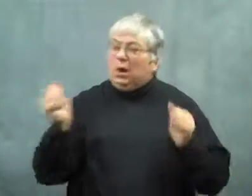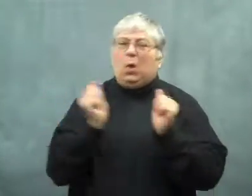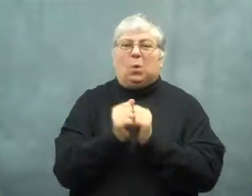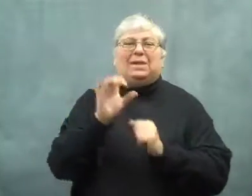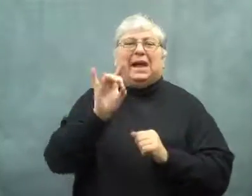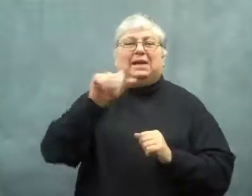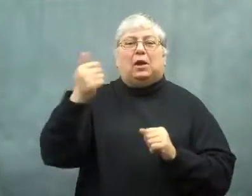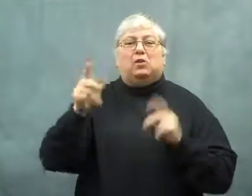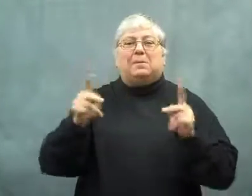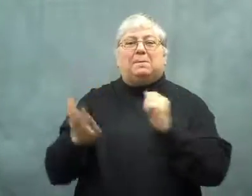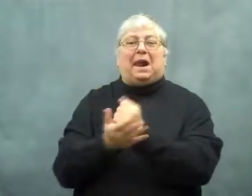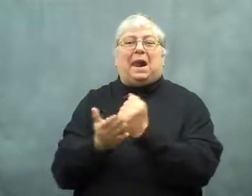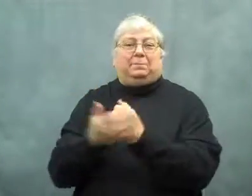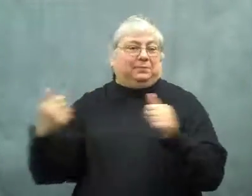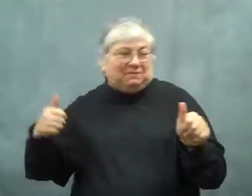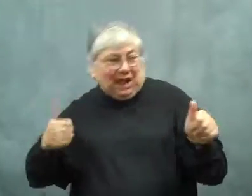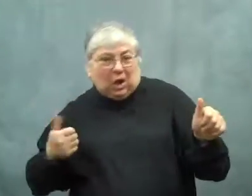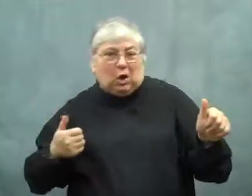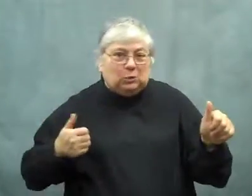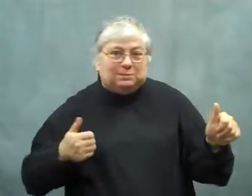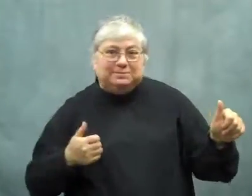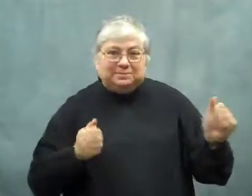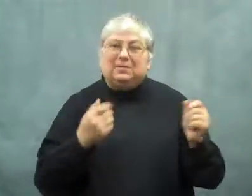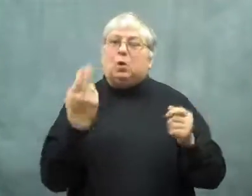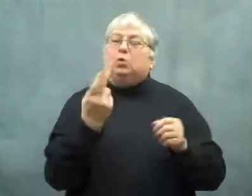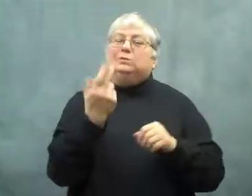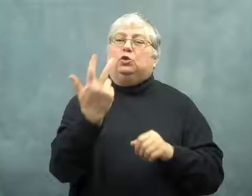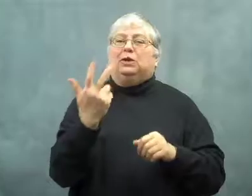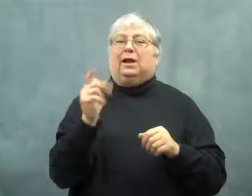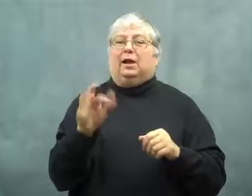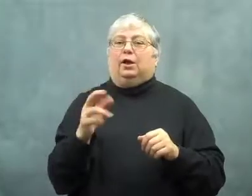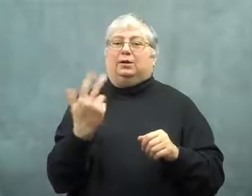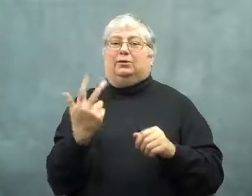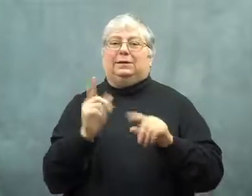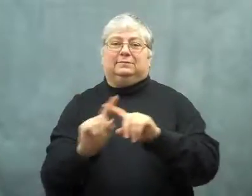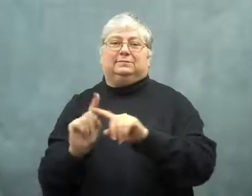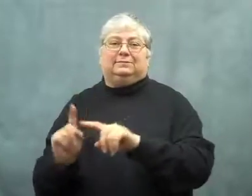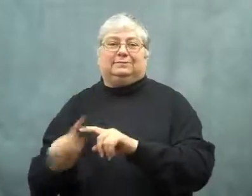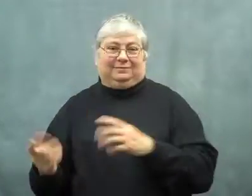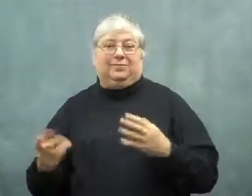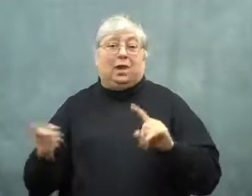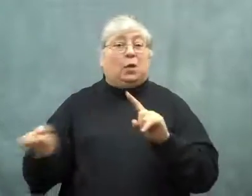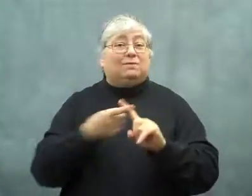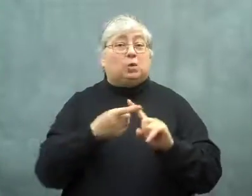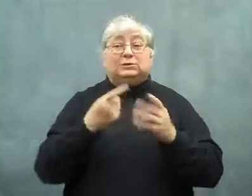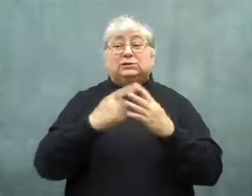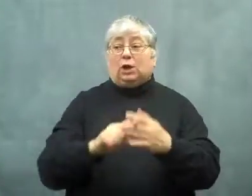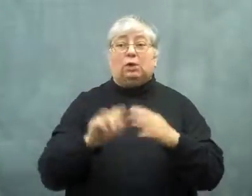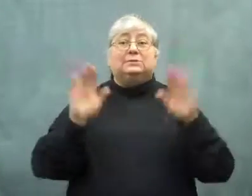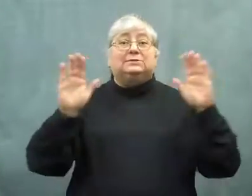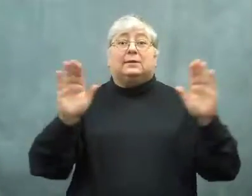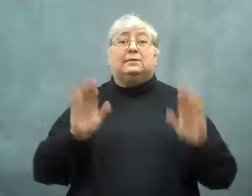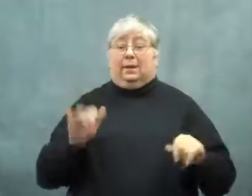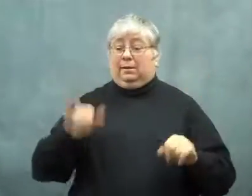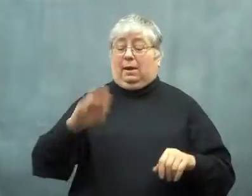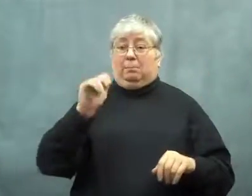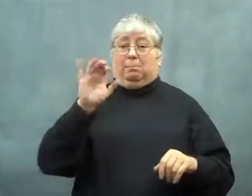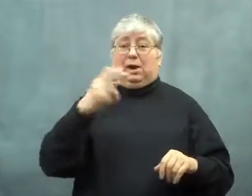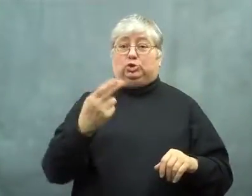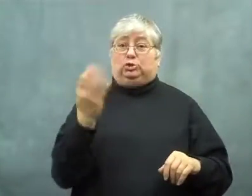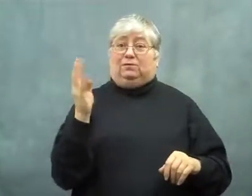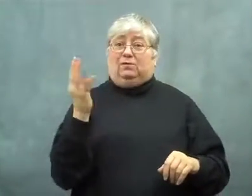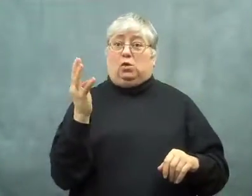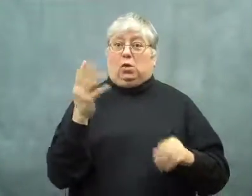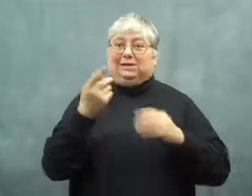He had a support team of 8 following him.